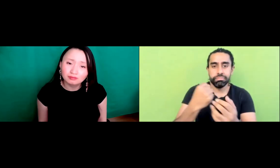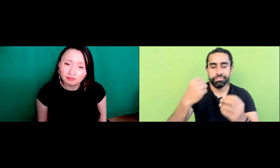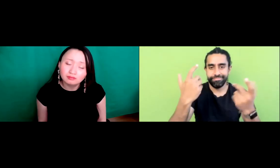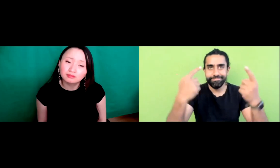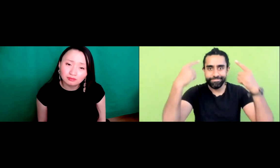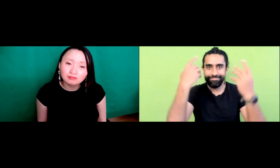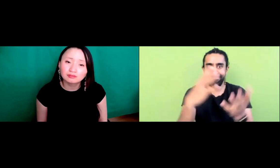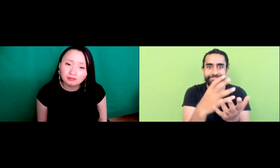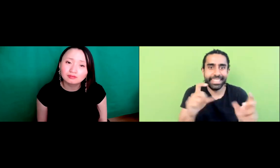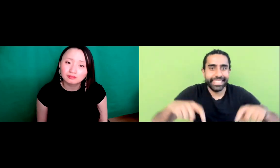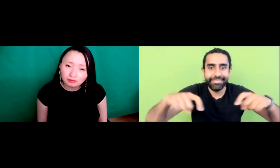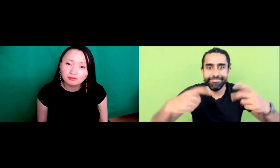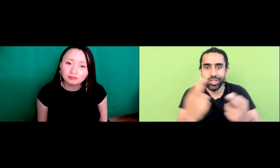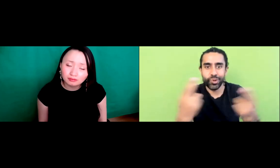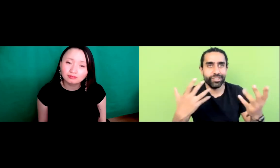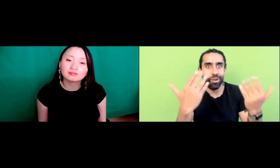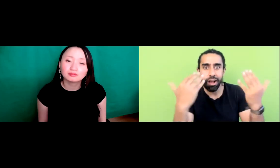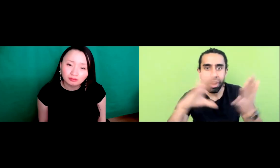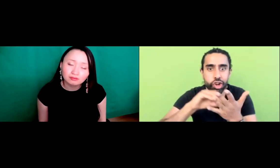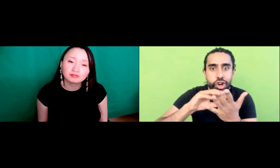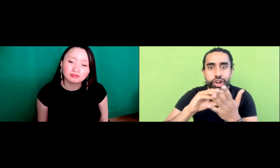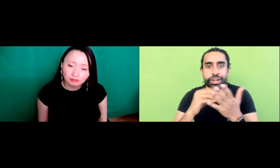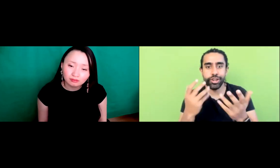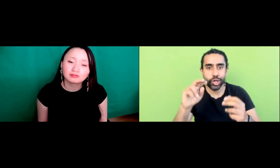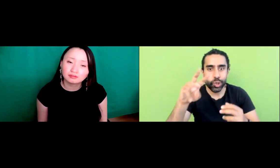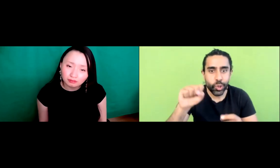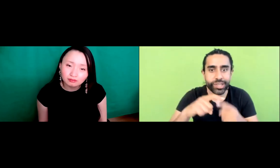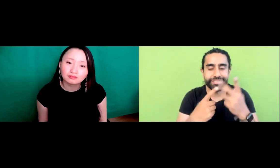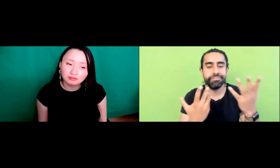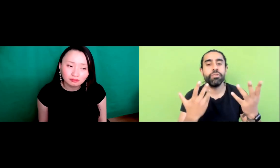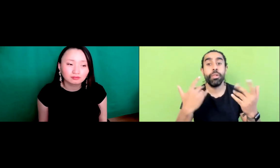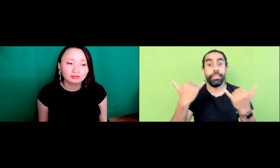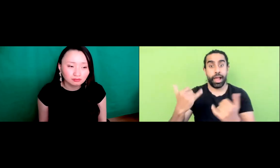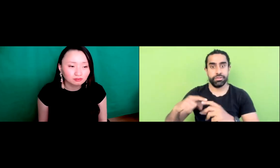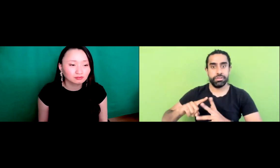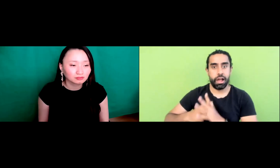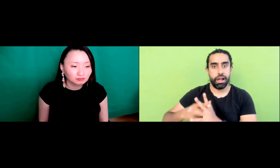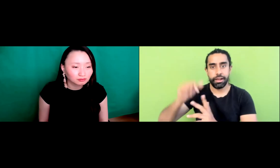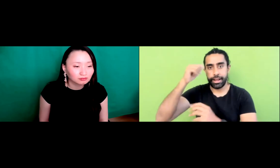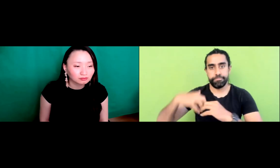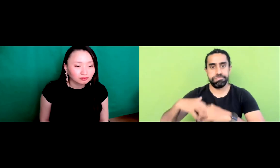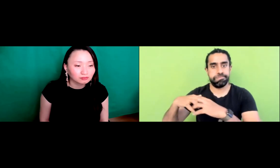India, and people use that to get access and learn American language and learn about news